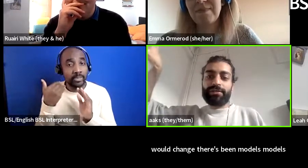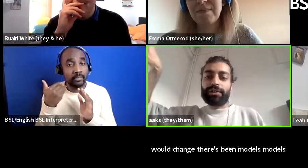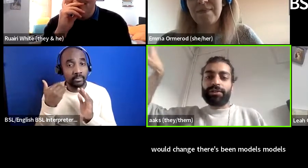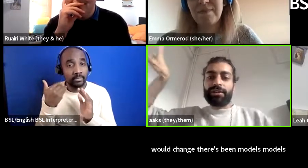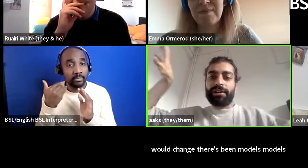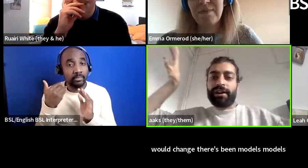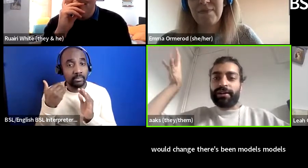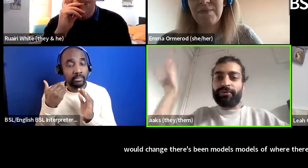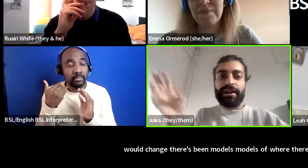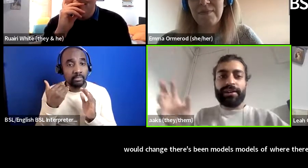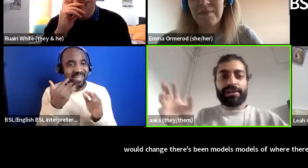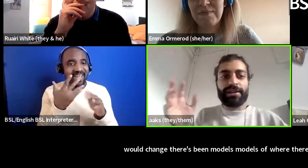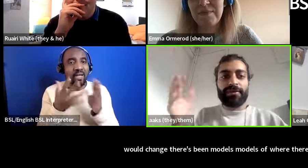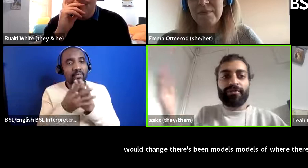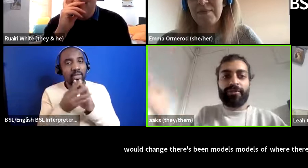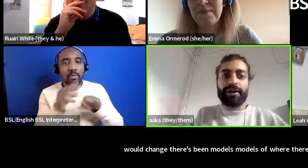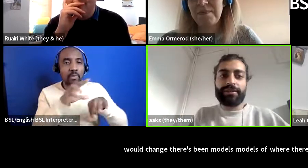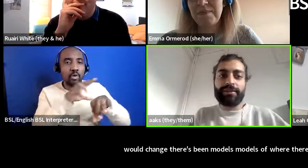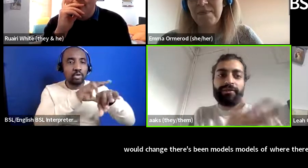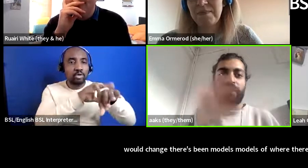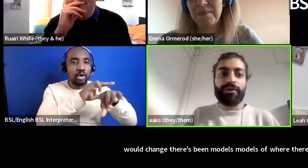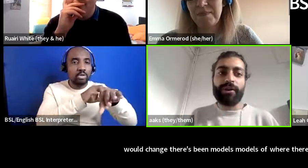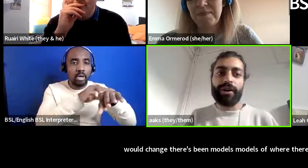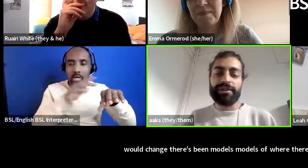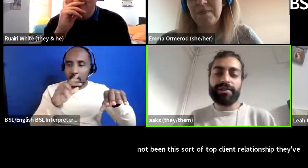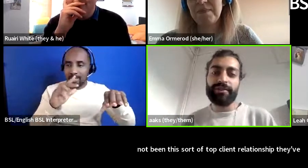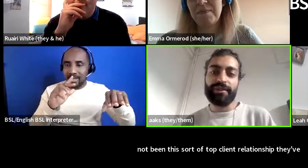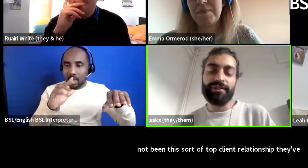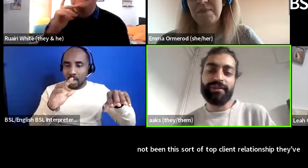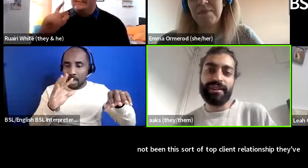doctor client relationship that worked around the world in different